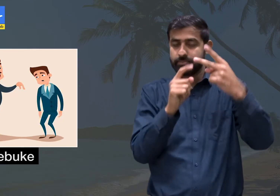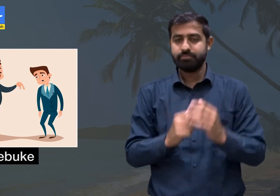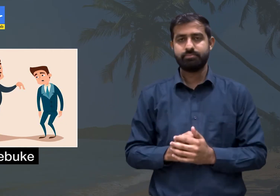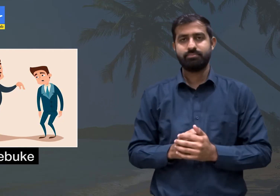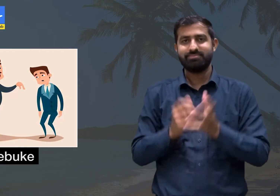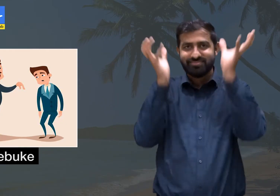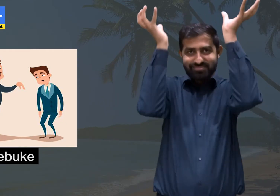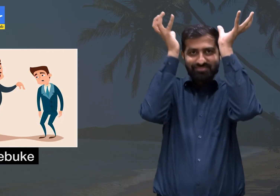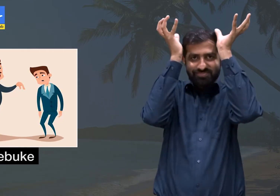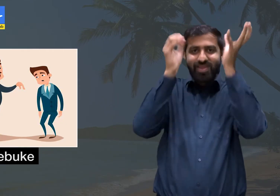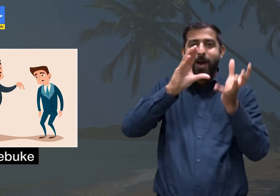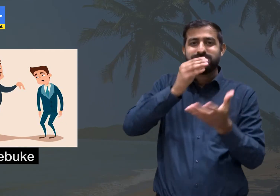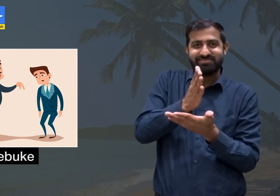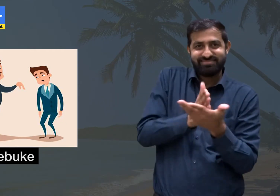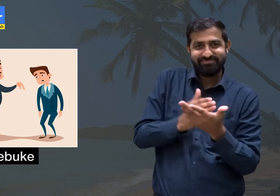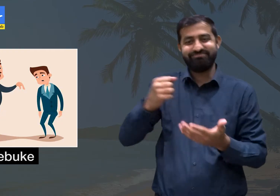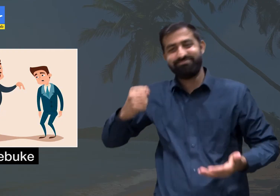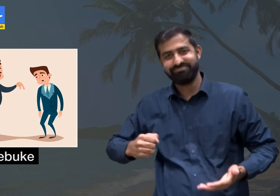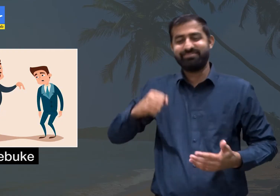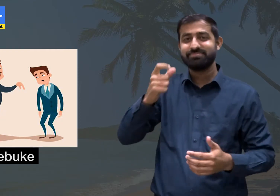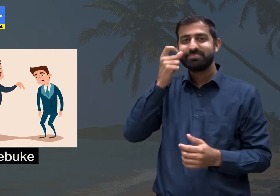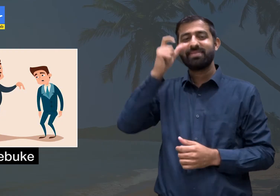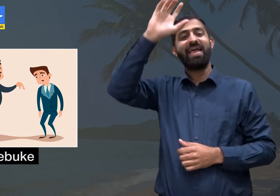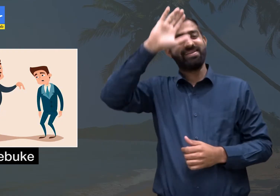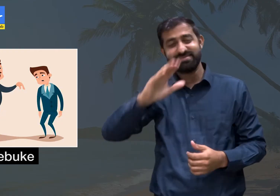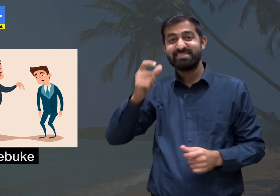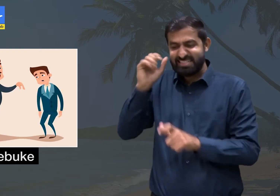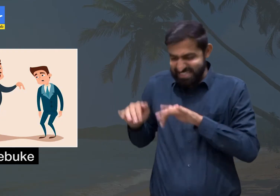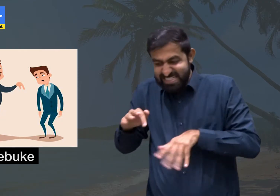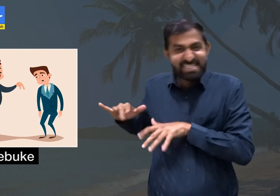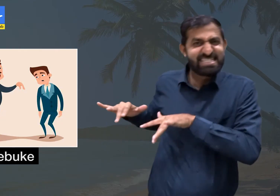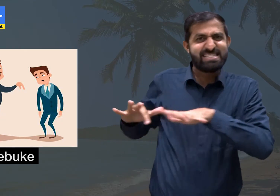Second example - the elders rebuked the children